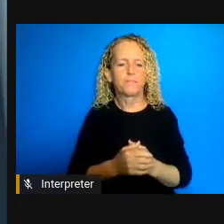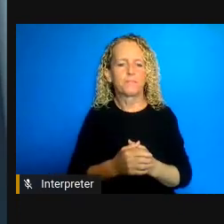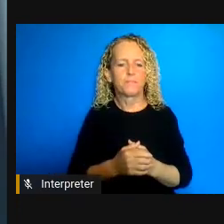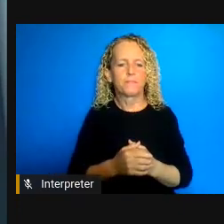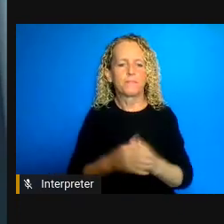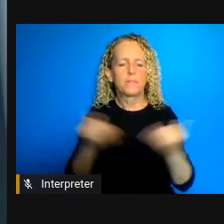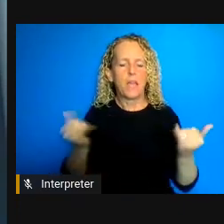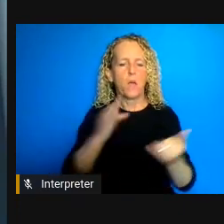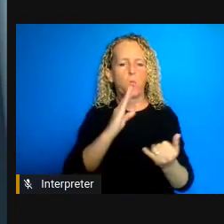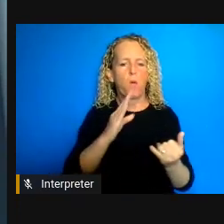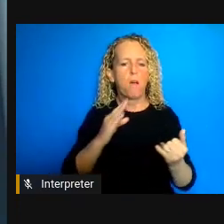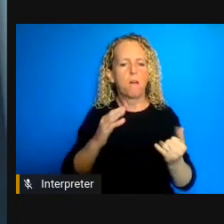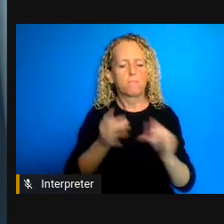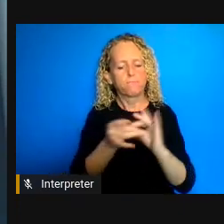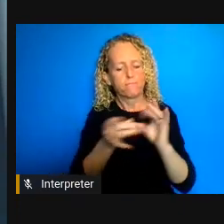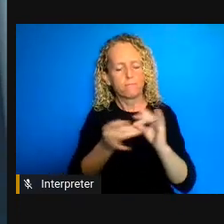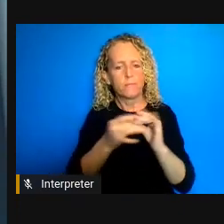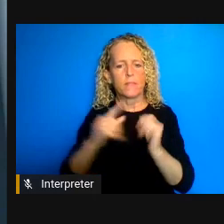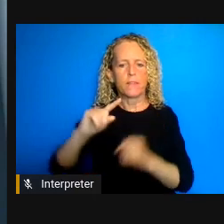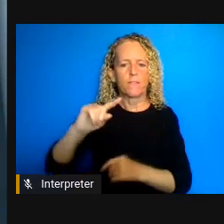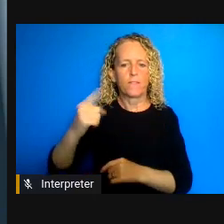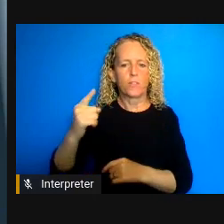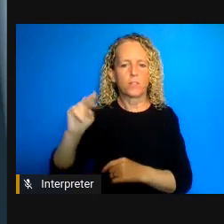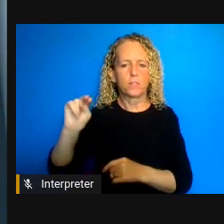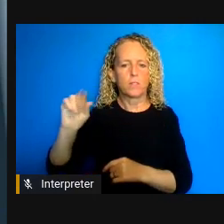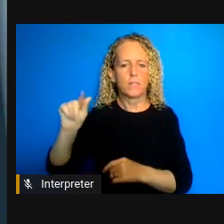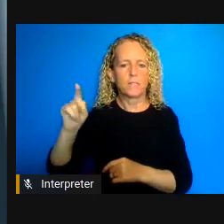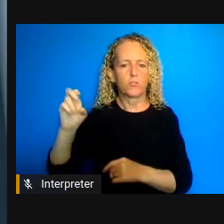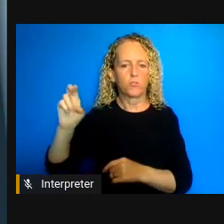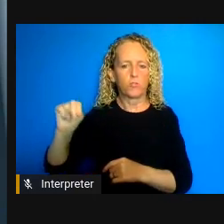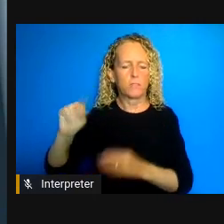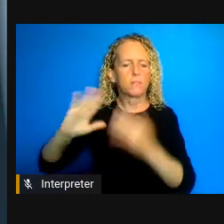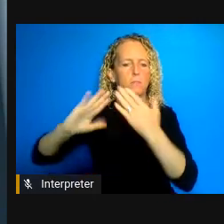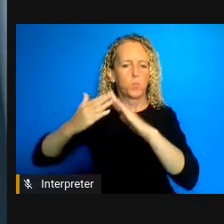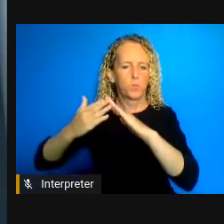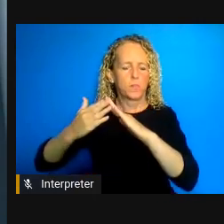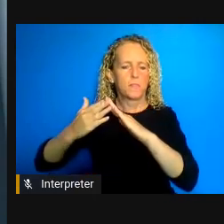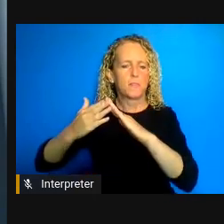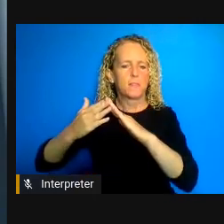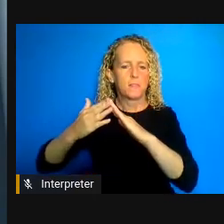Nation communities both the the heightened level of vulnerabilities